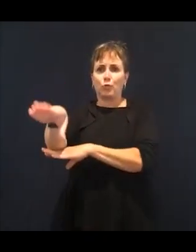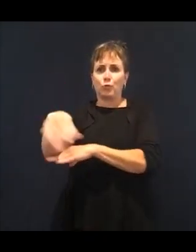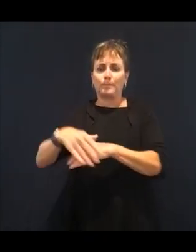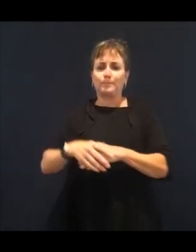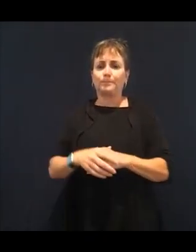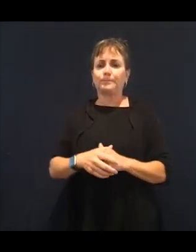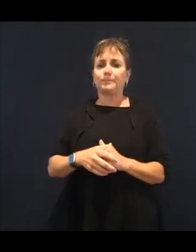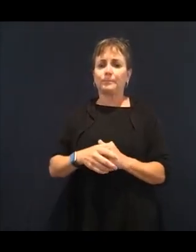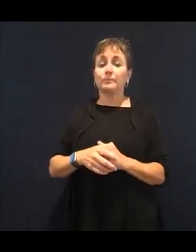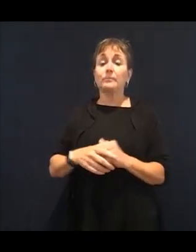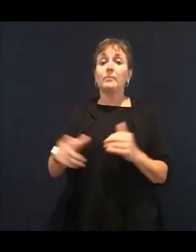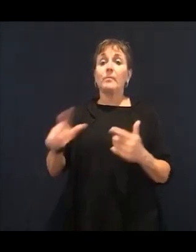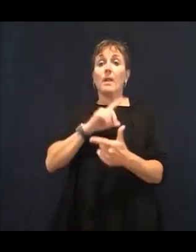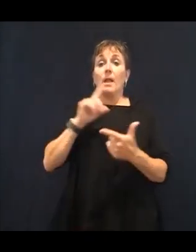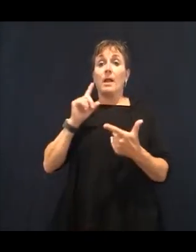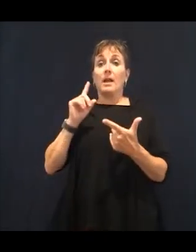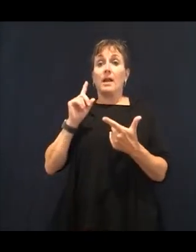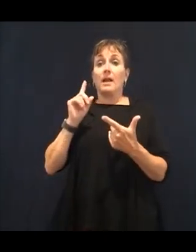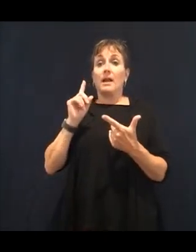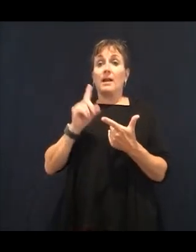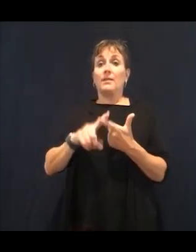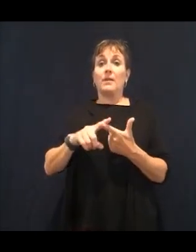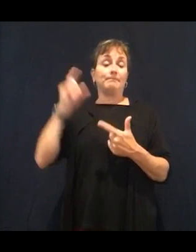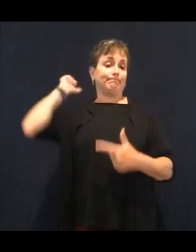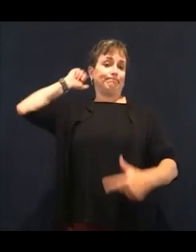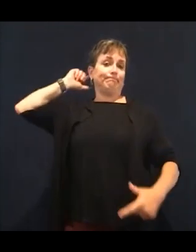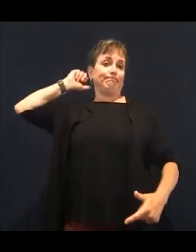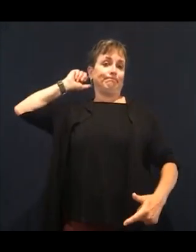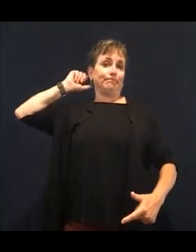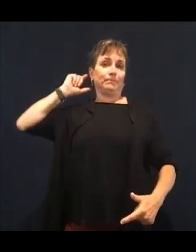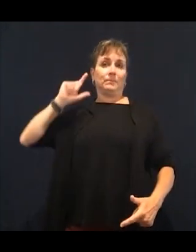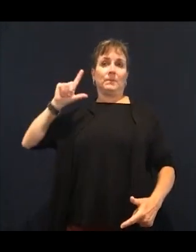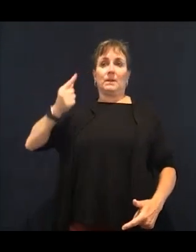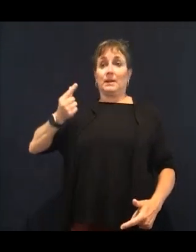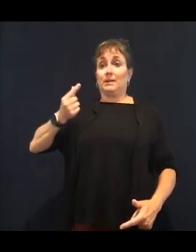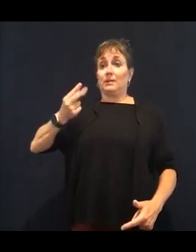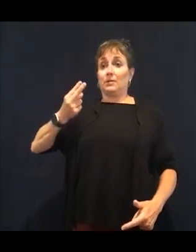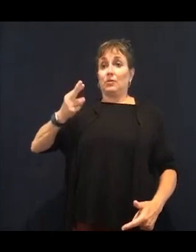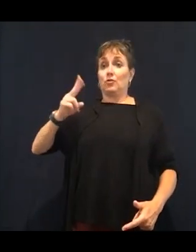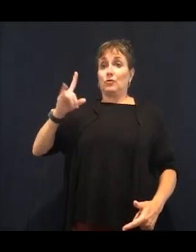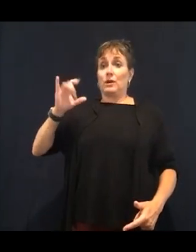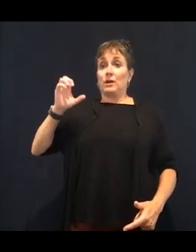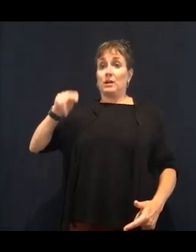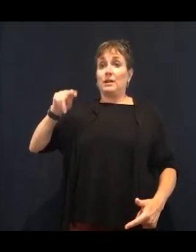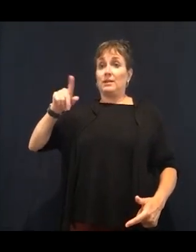you know, that other little voice that speaks to us that says, I want sugar.